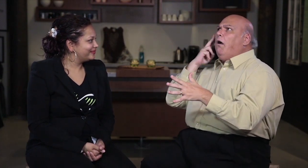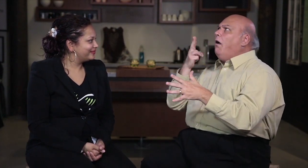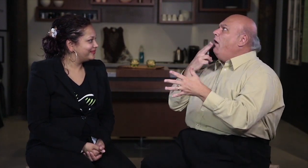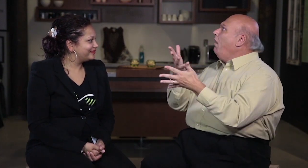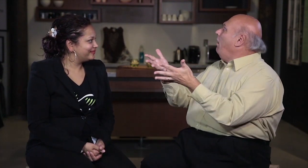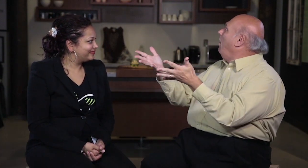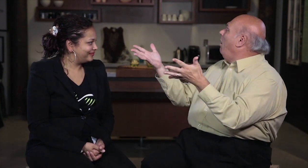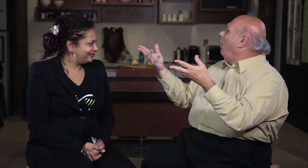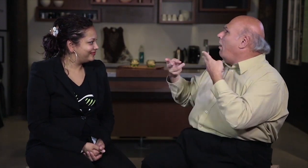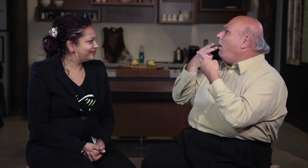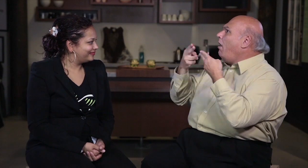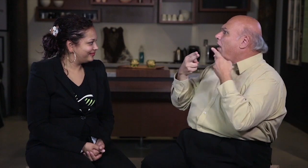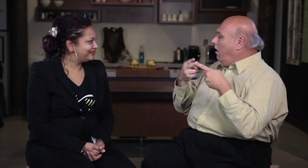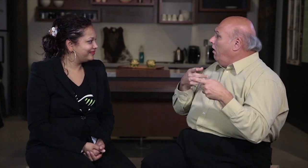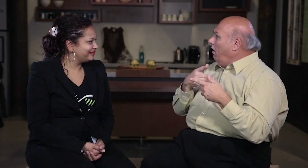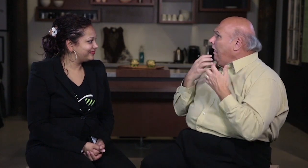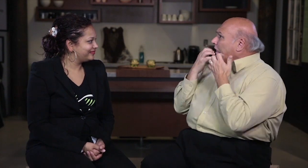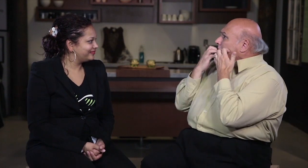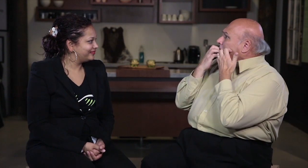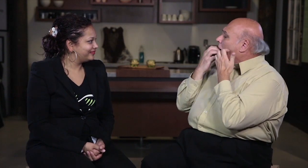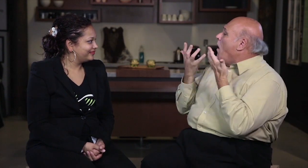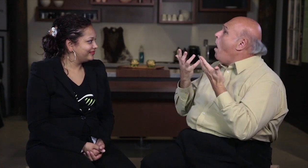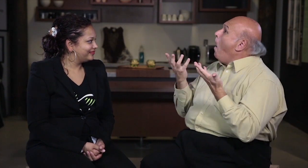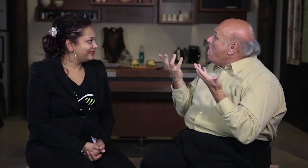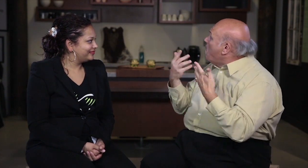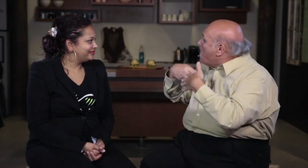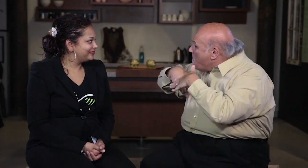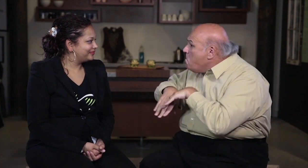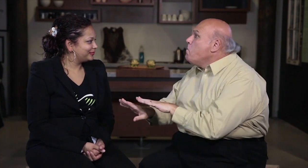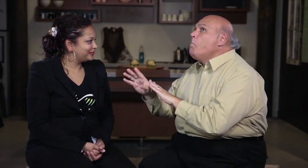do they find entering a different environment challenging?